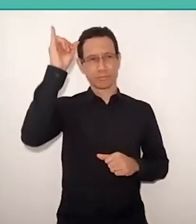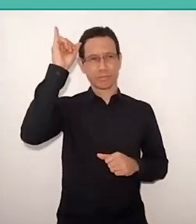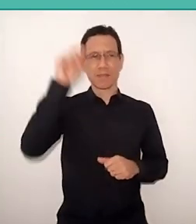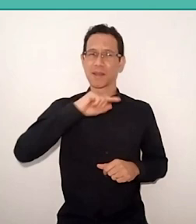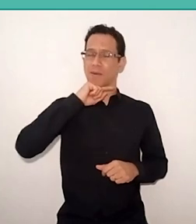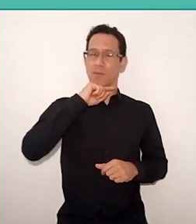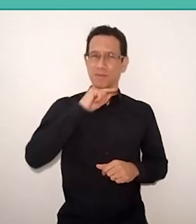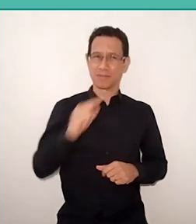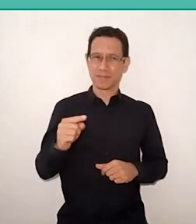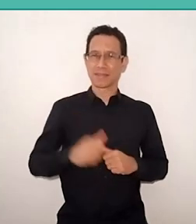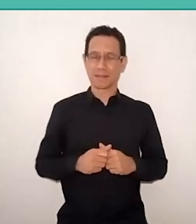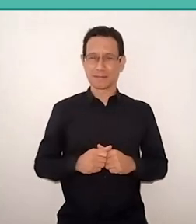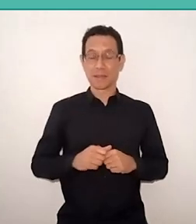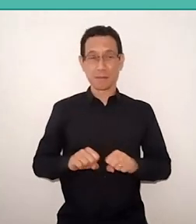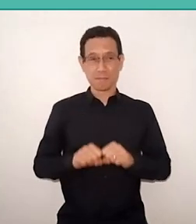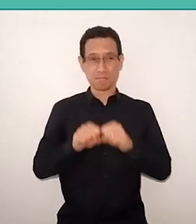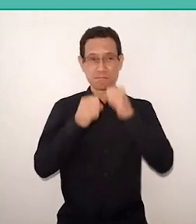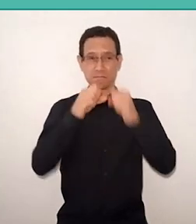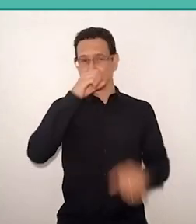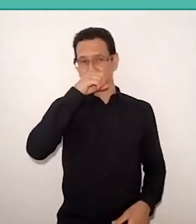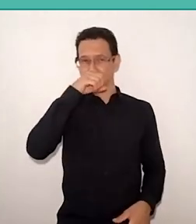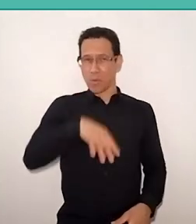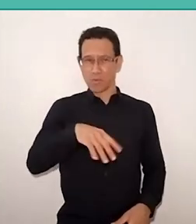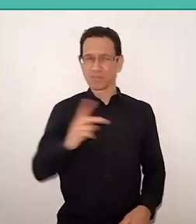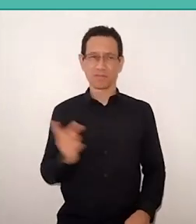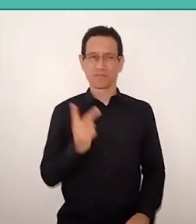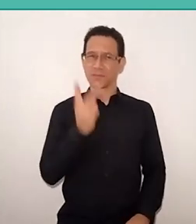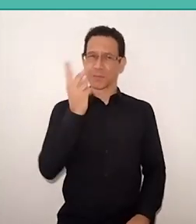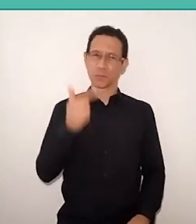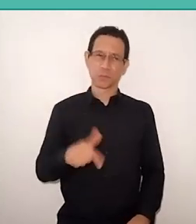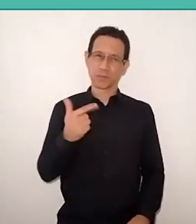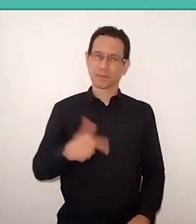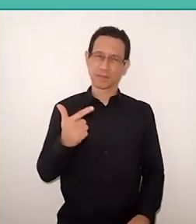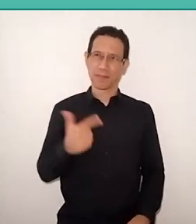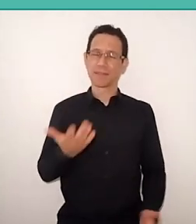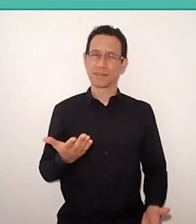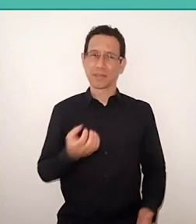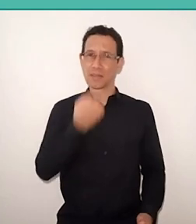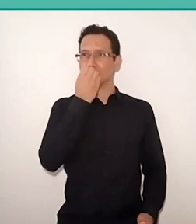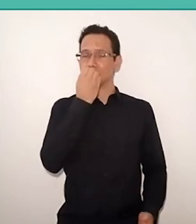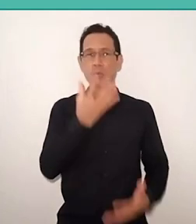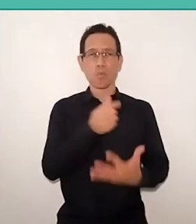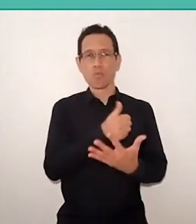it is a disvalue, never a virtue. In fact, it would be incomprehensible